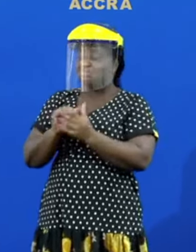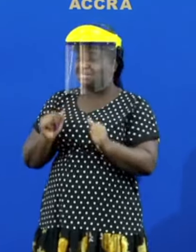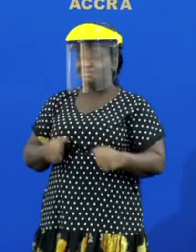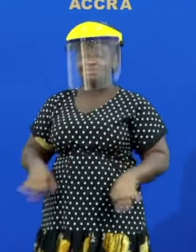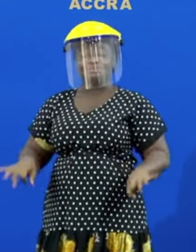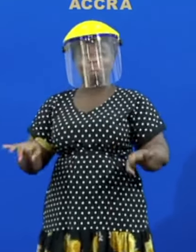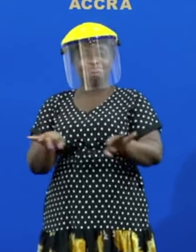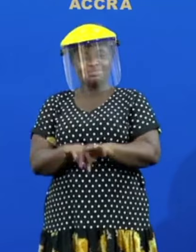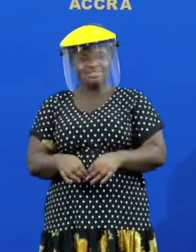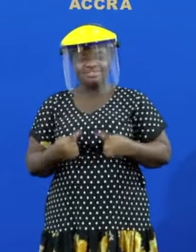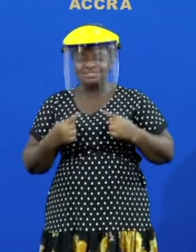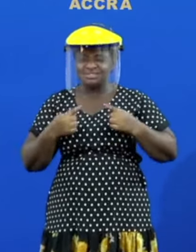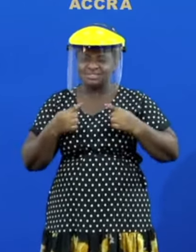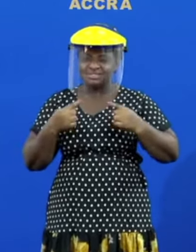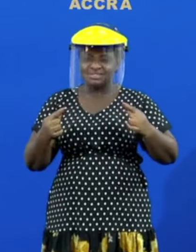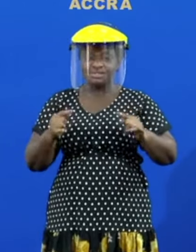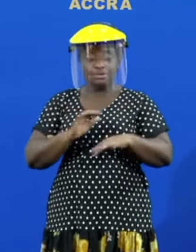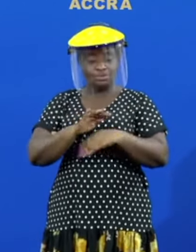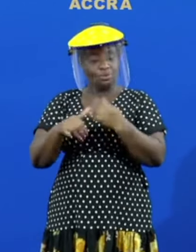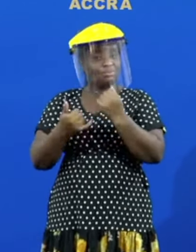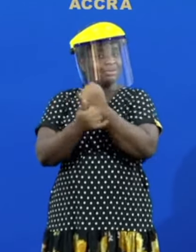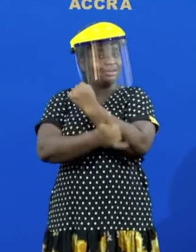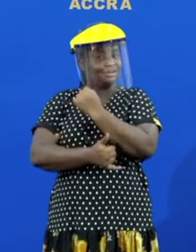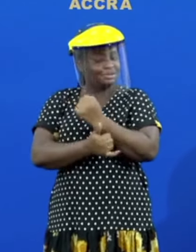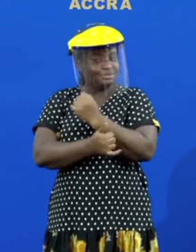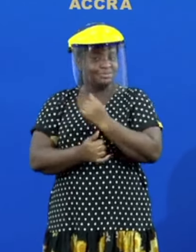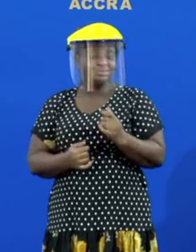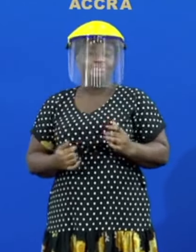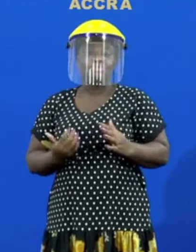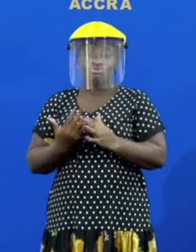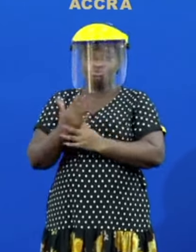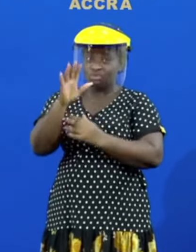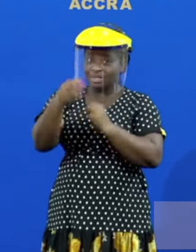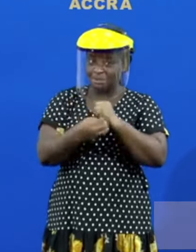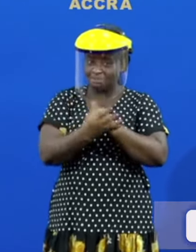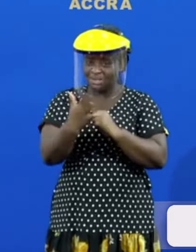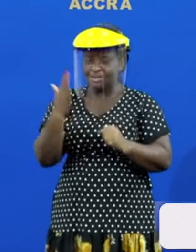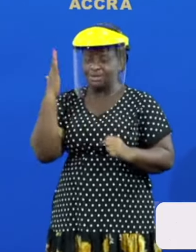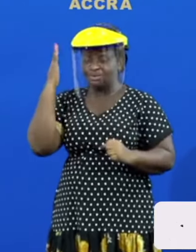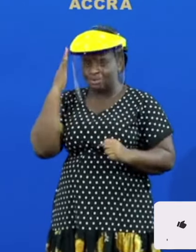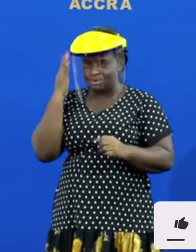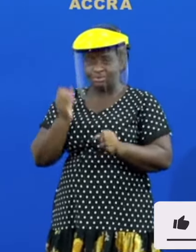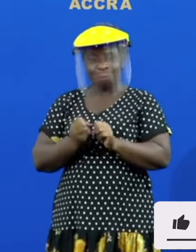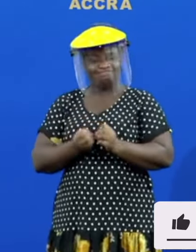rally the whole country behind it and through you we believe that we can reach the country that is